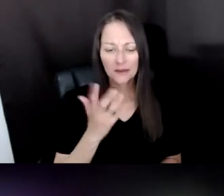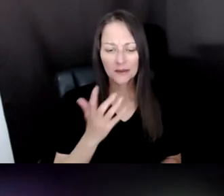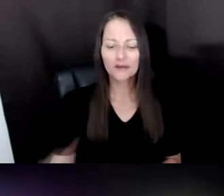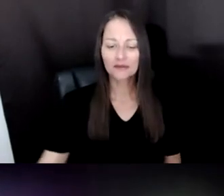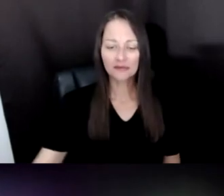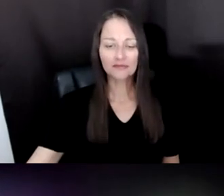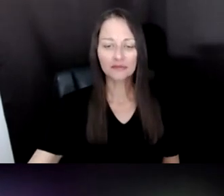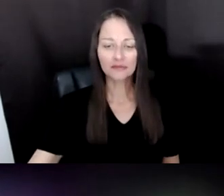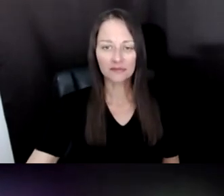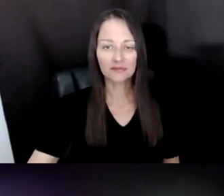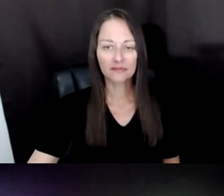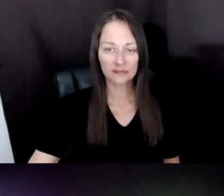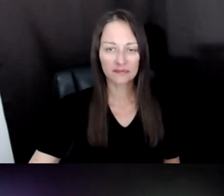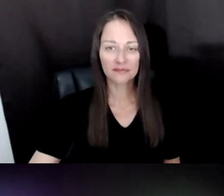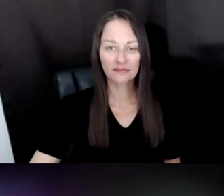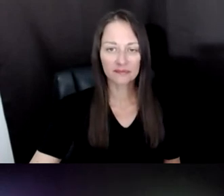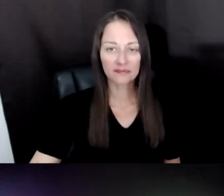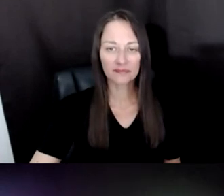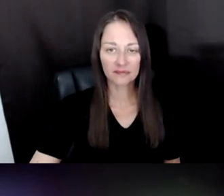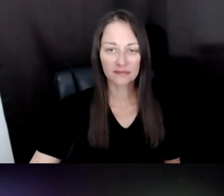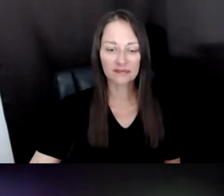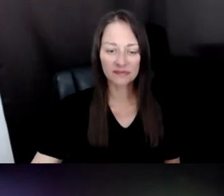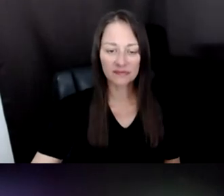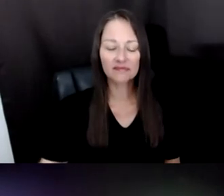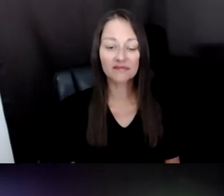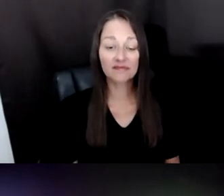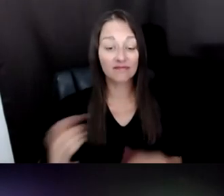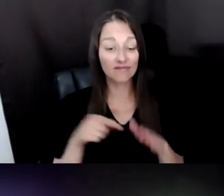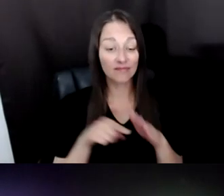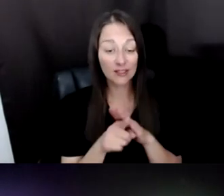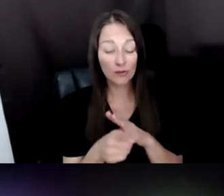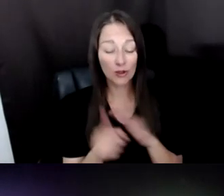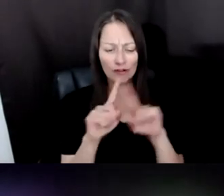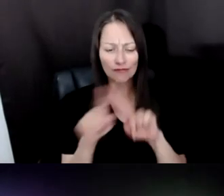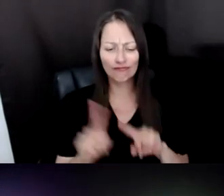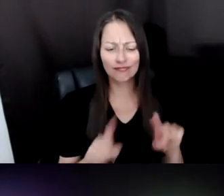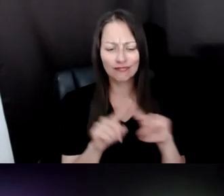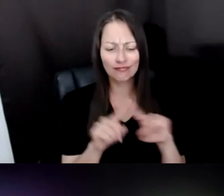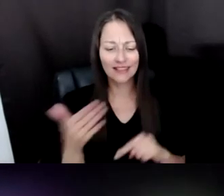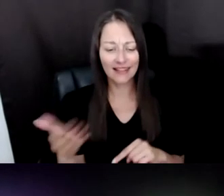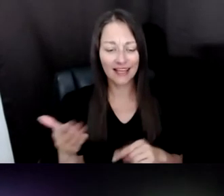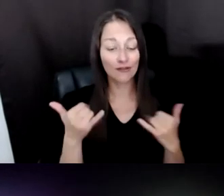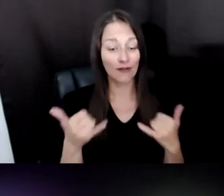EXPLORING ALL OF THESE THINGS THAT RIGHT NOW IN THIS MOMENT IN TIME WE SO DESPERATELY WANT